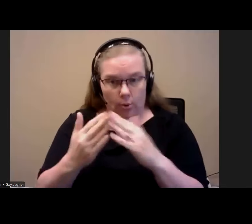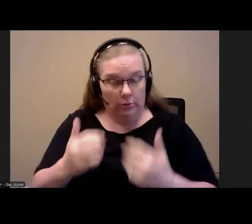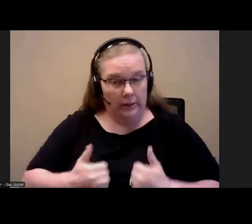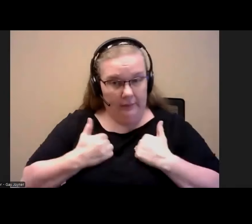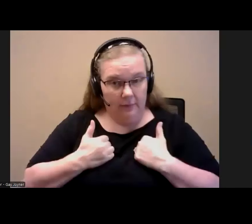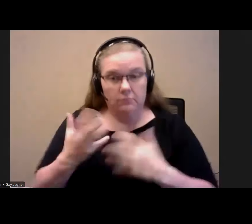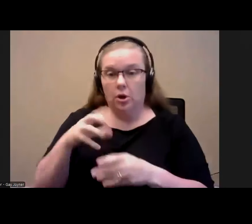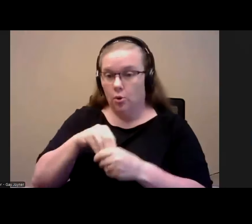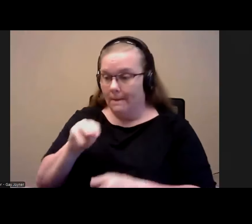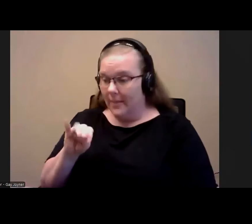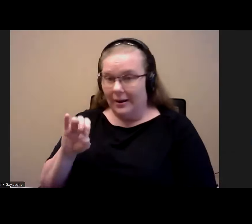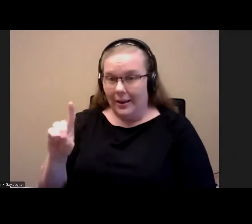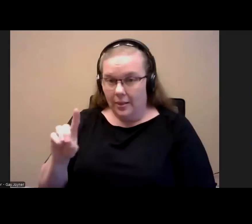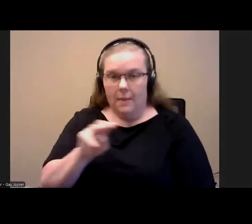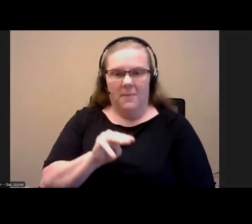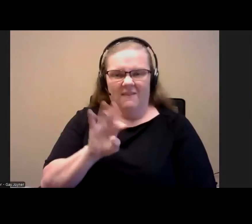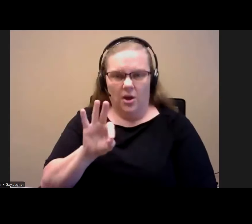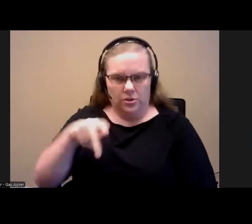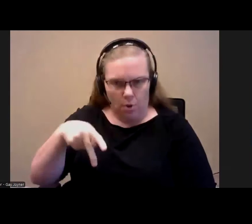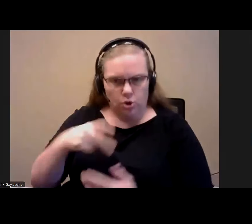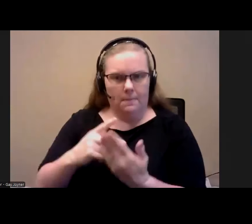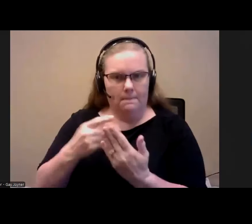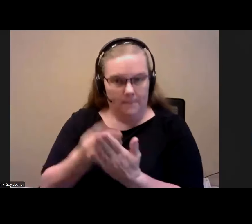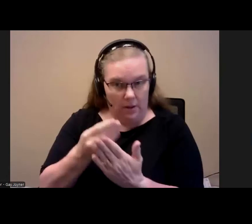Medicaid money follows the person programs, centers for an event living -- independent